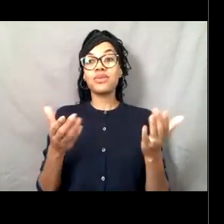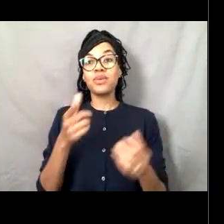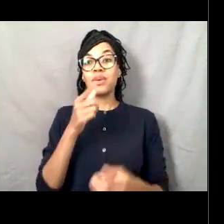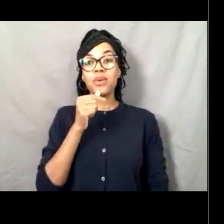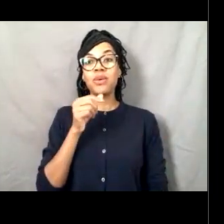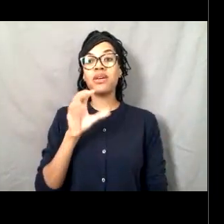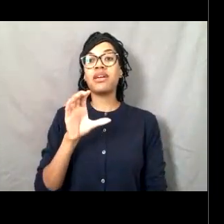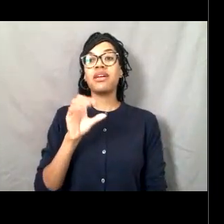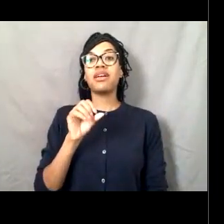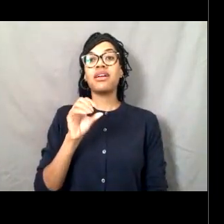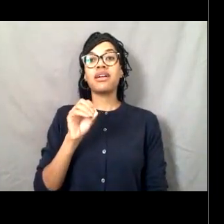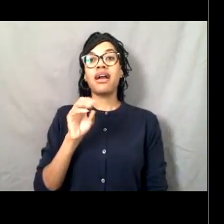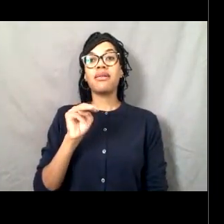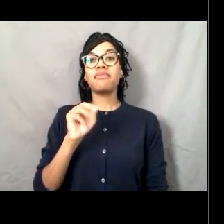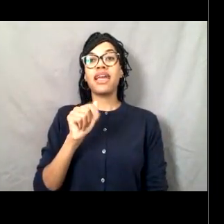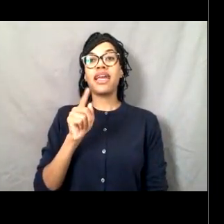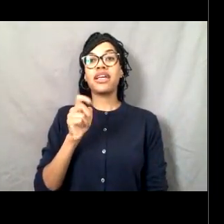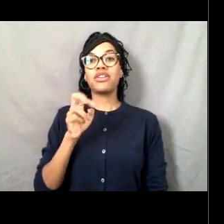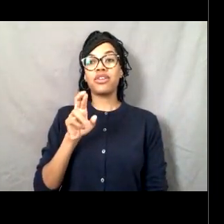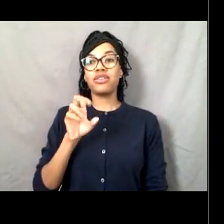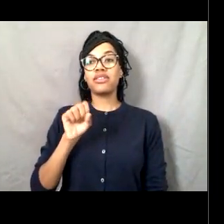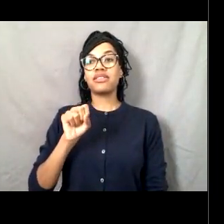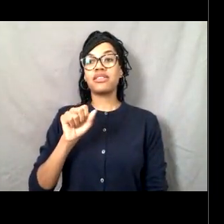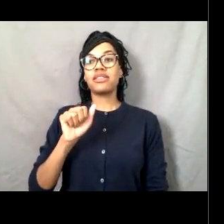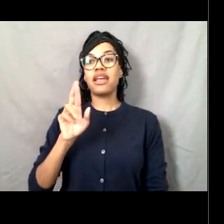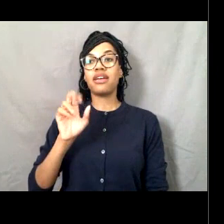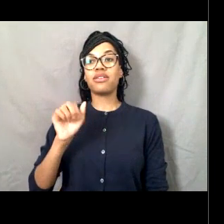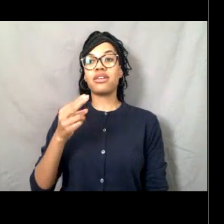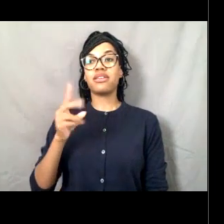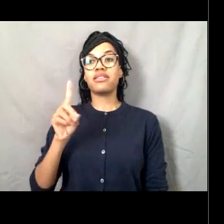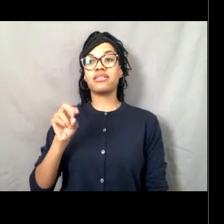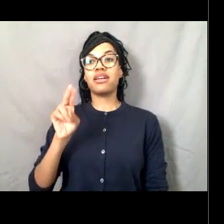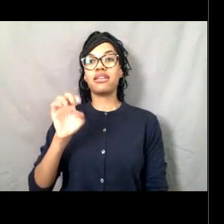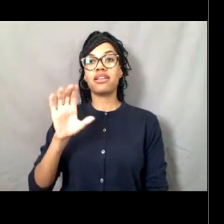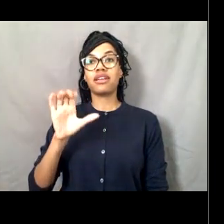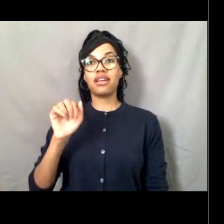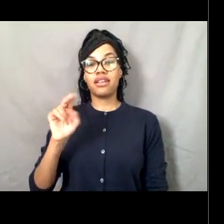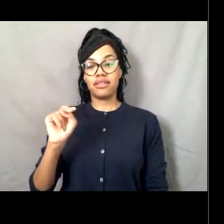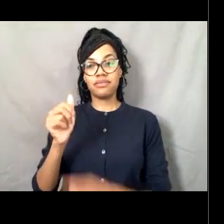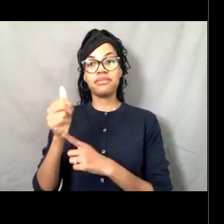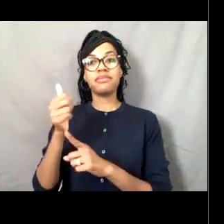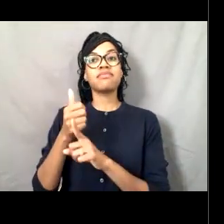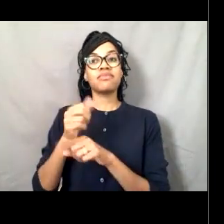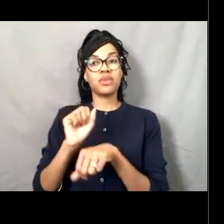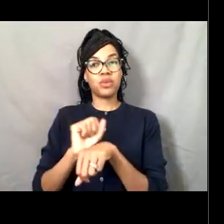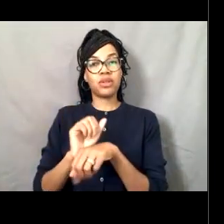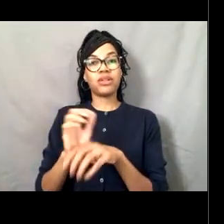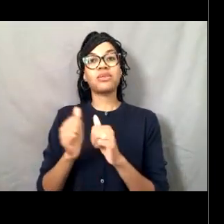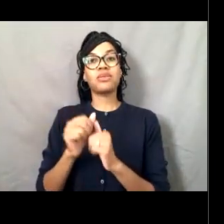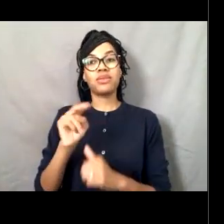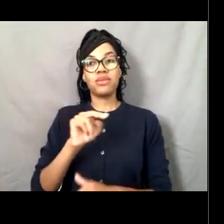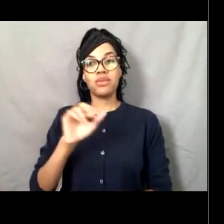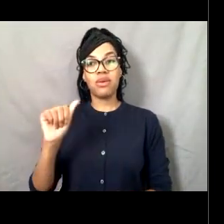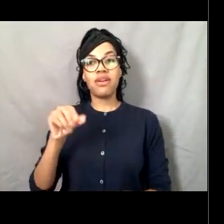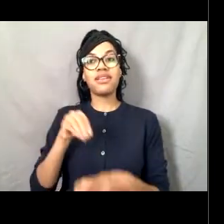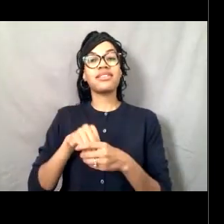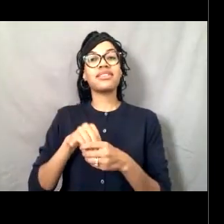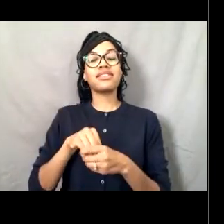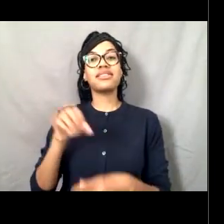who is a NOAA Corps Commander, and is currently stationed at NOAA at the NOAA Pacific Marine Environmental Laboratory in Seattle, Washington.